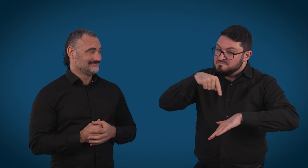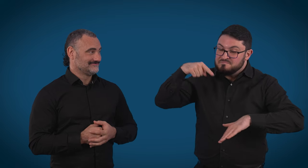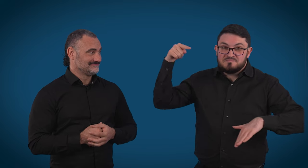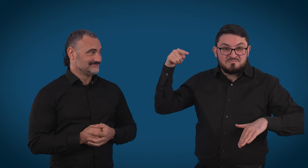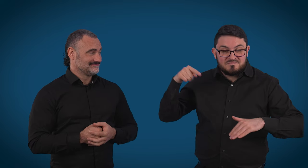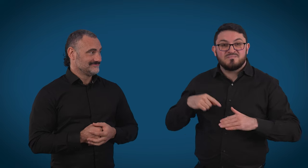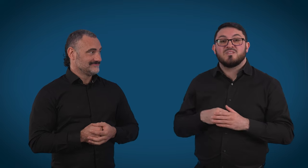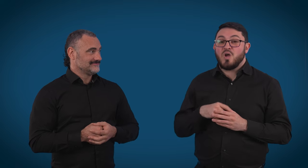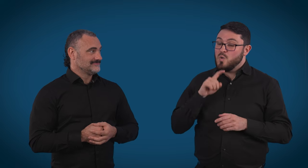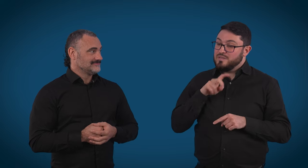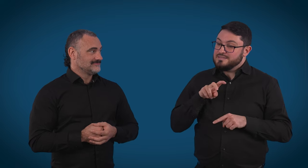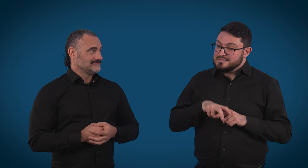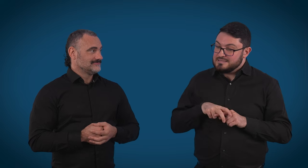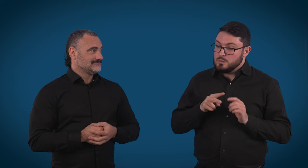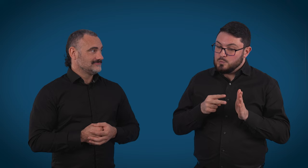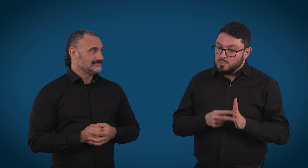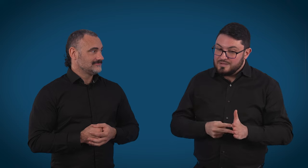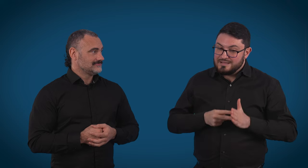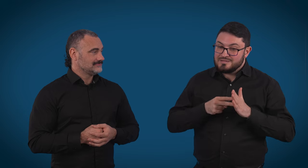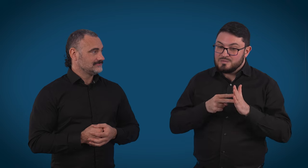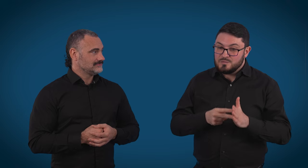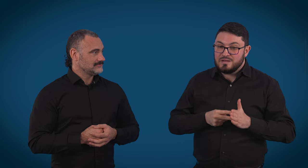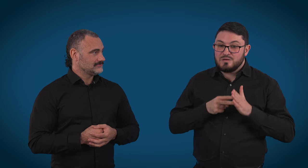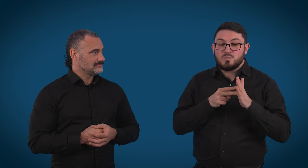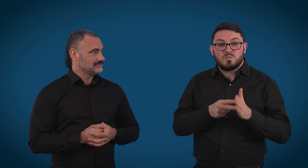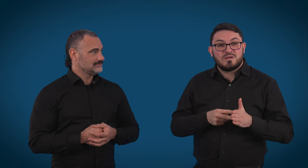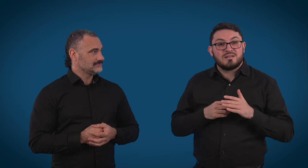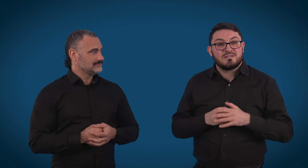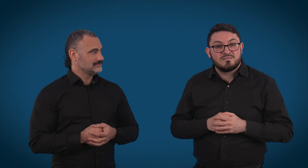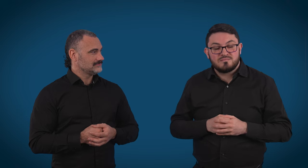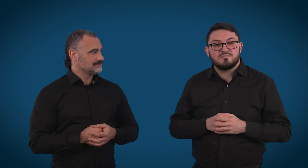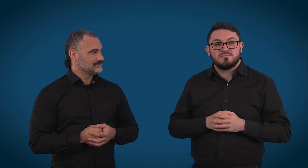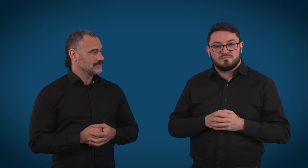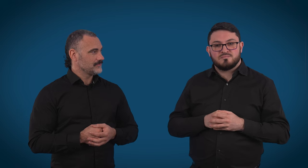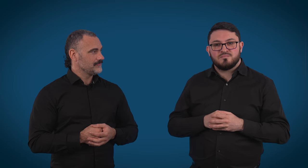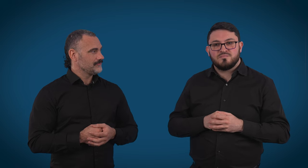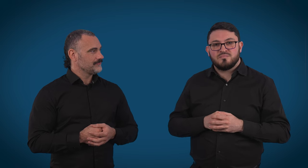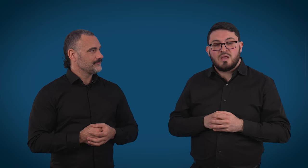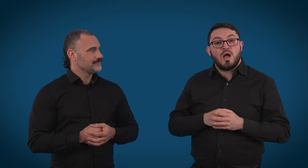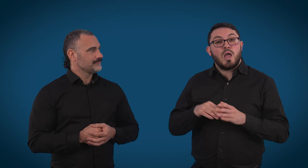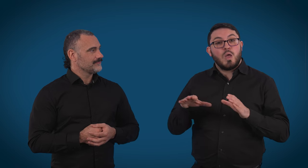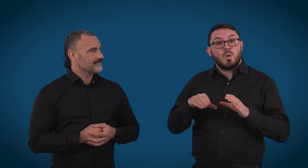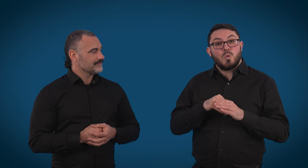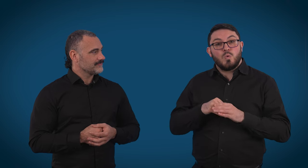and we spend a lot of time sitting there and waiting, including all of the messages that are on